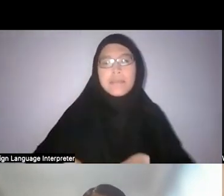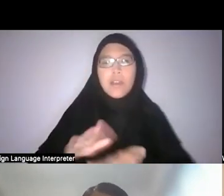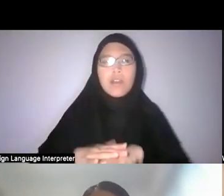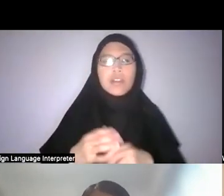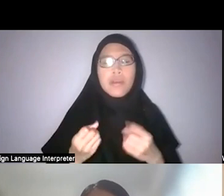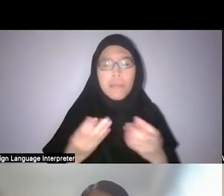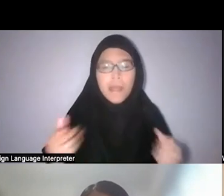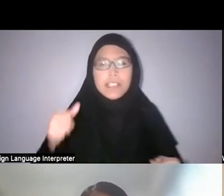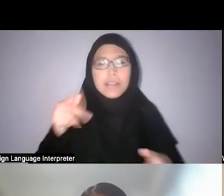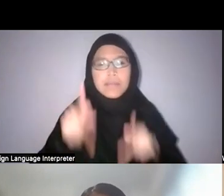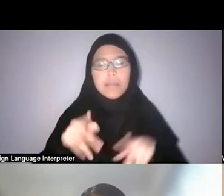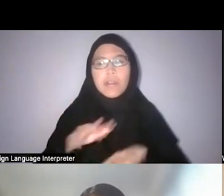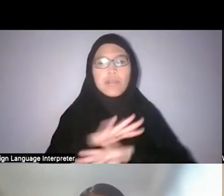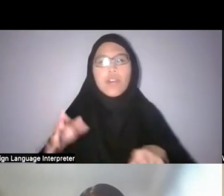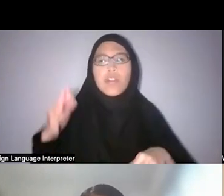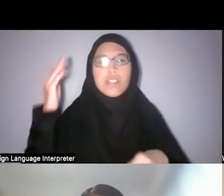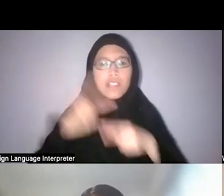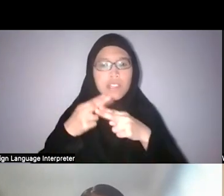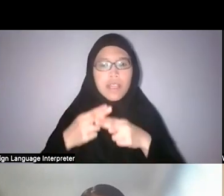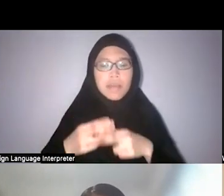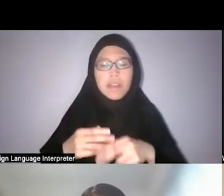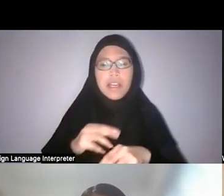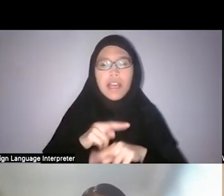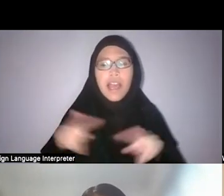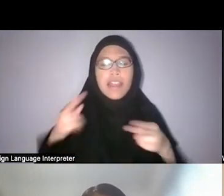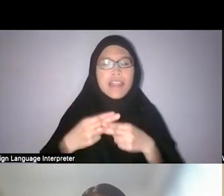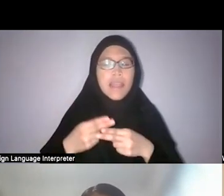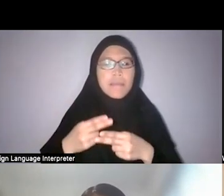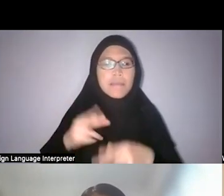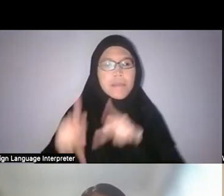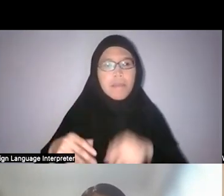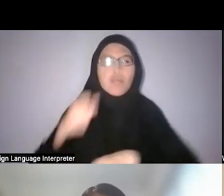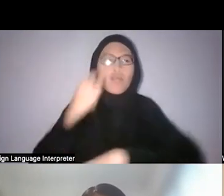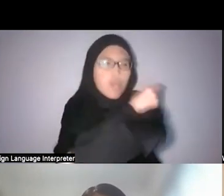who weren’t able to get their name on a species or write up the description or whatever.